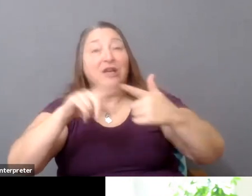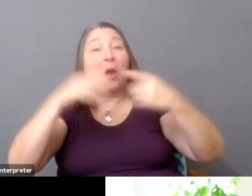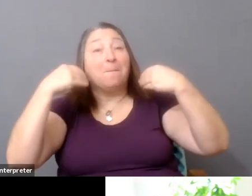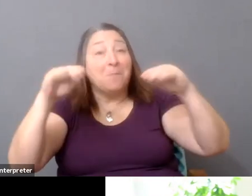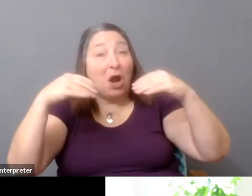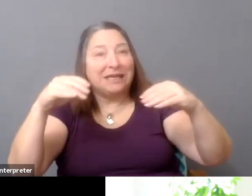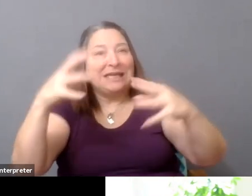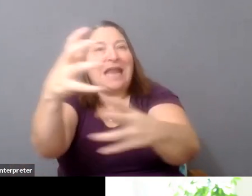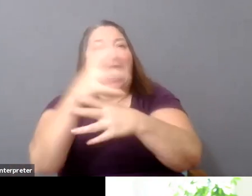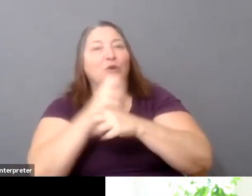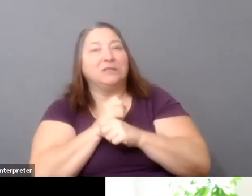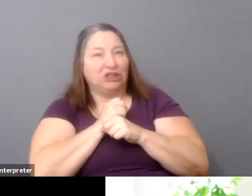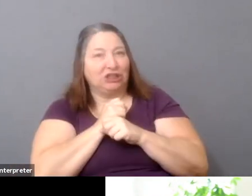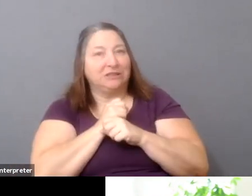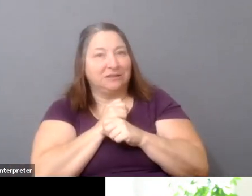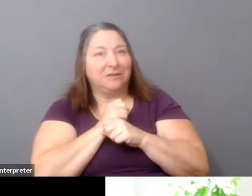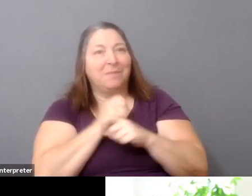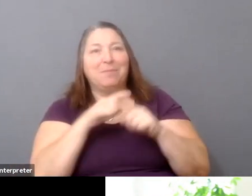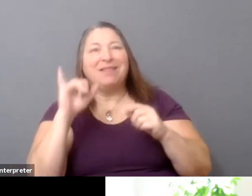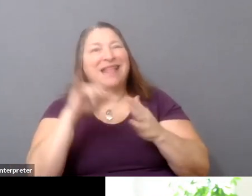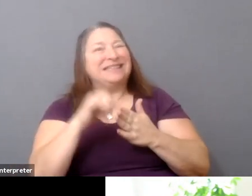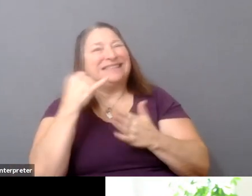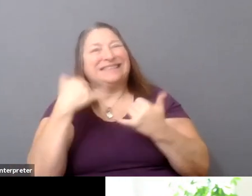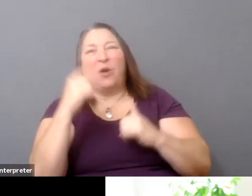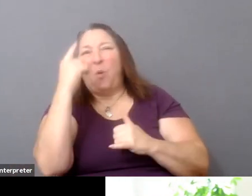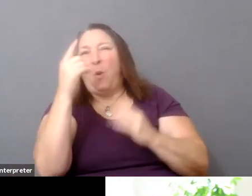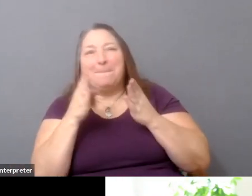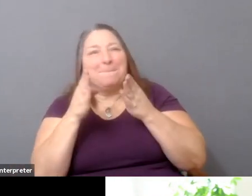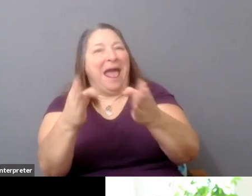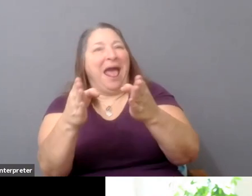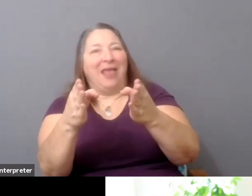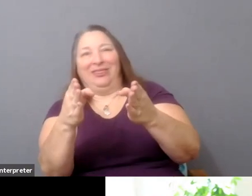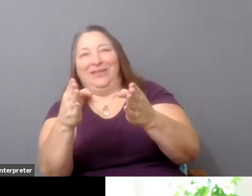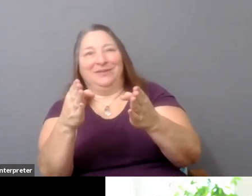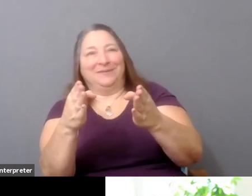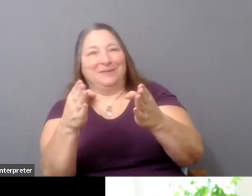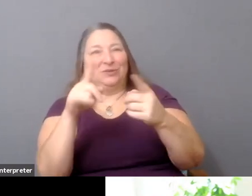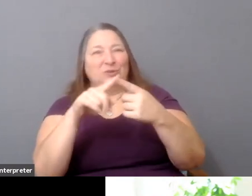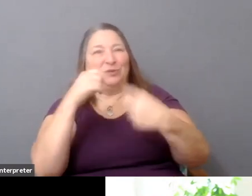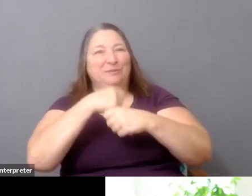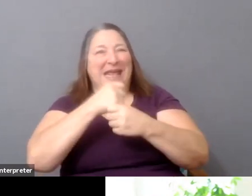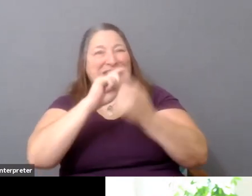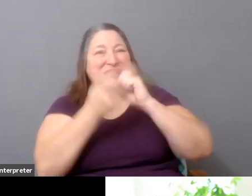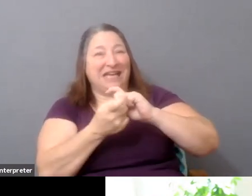I still think that that's only one path, you know, but that path is a really important one.